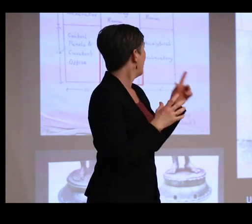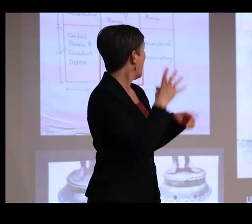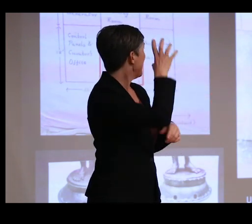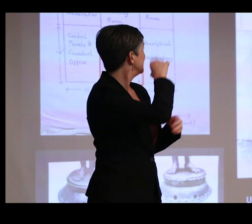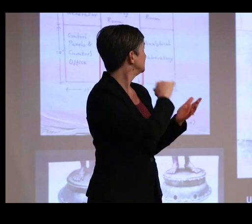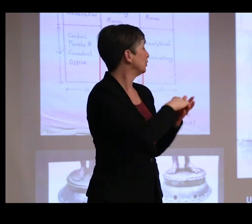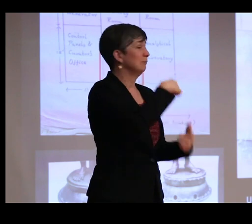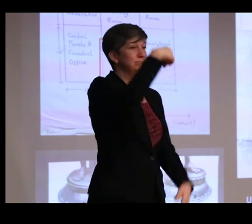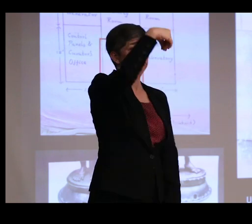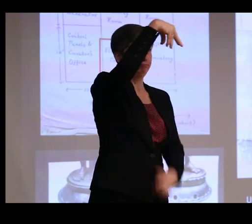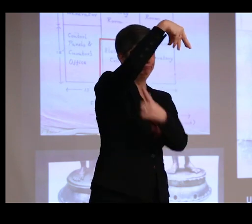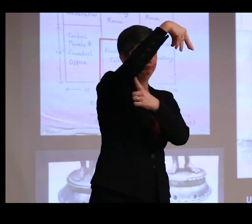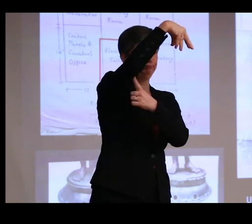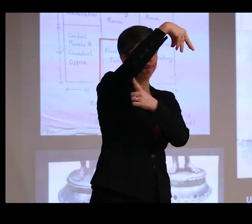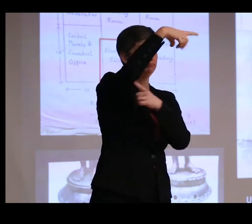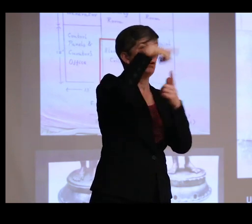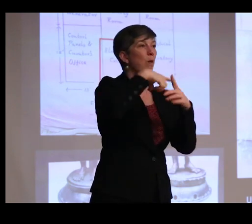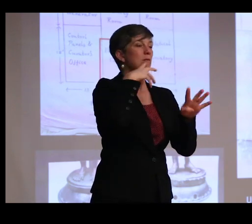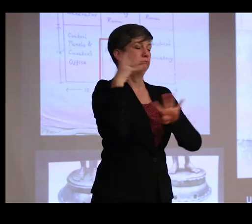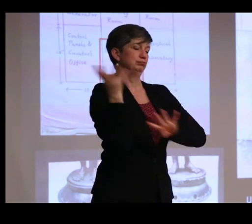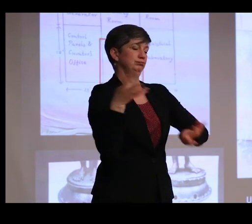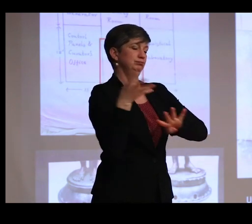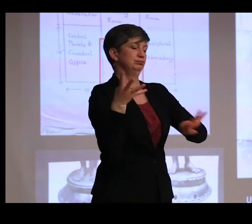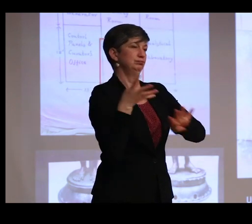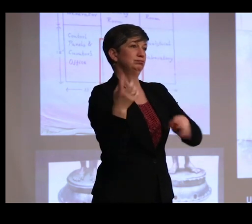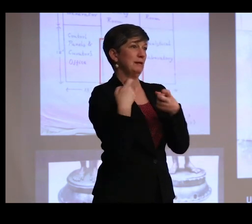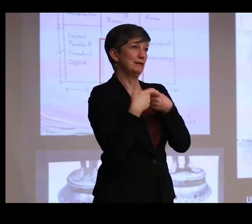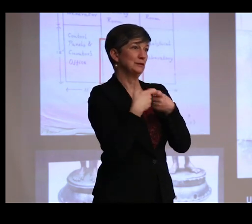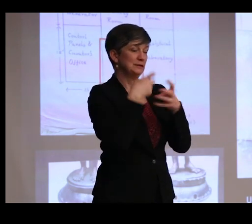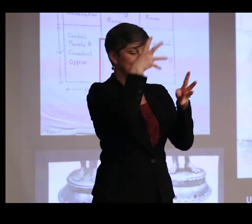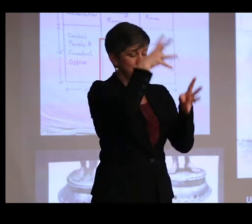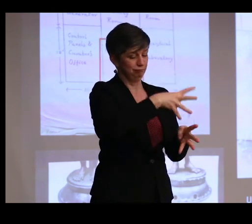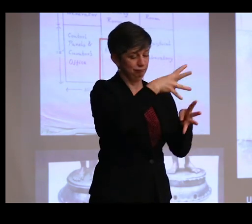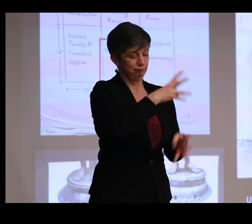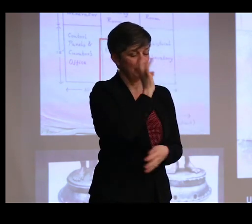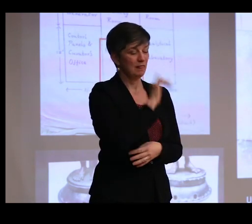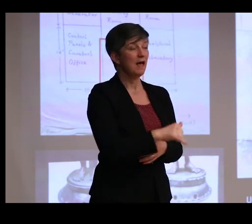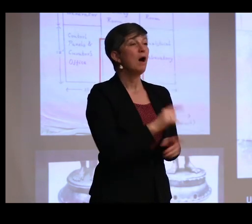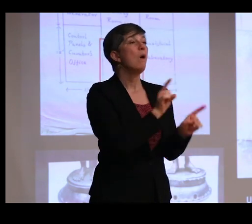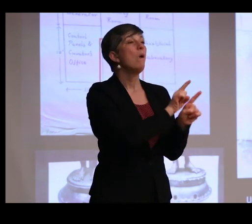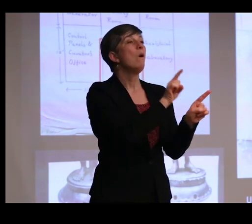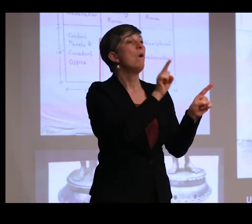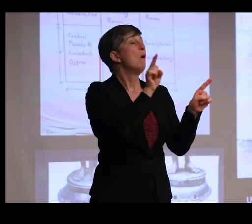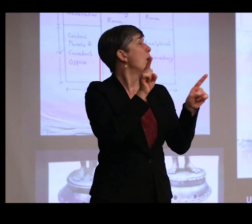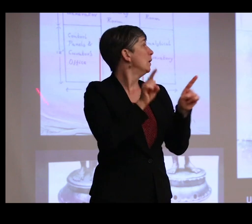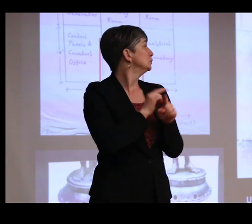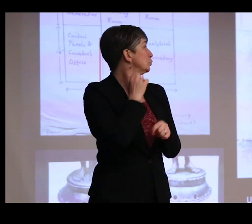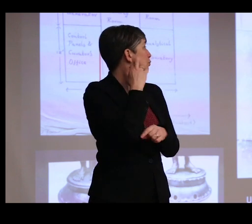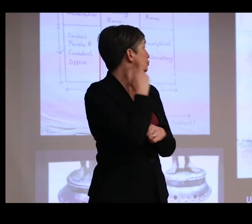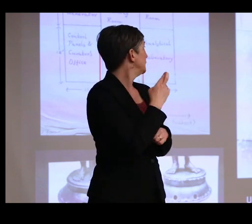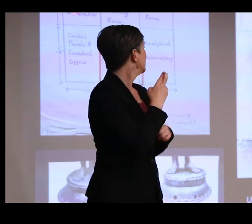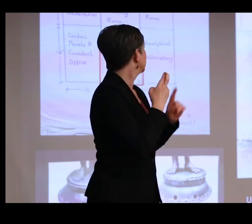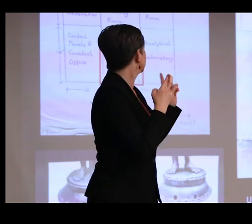electricity was flowing. And they were also-- the reason why even electricity was possible